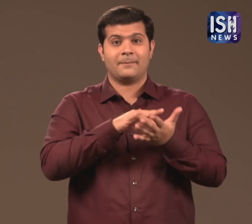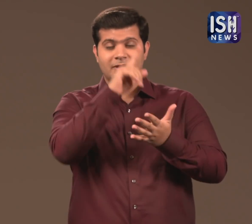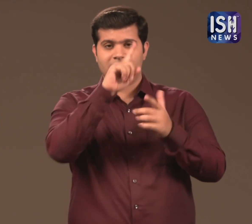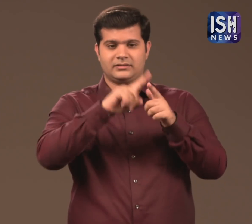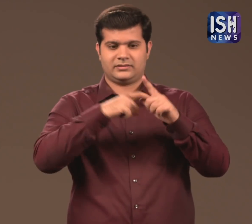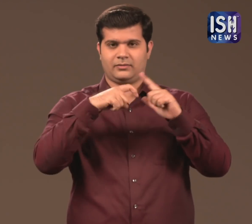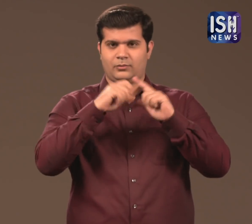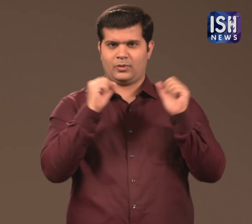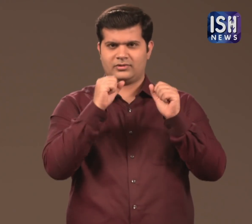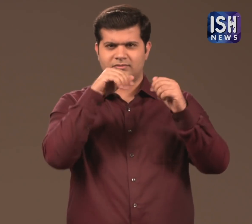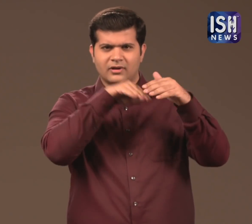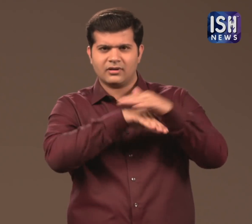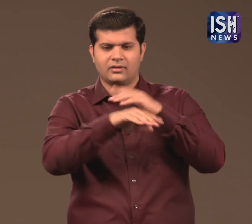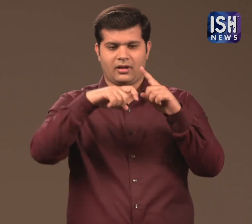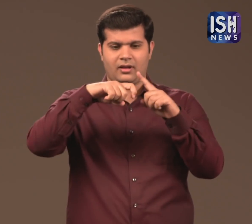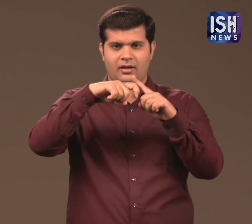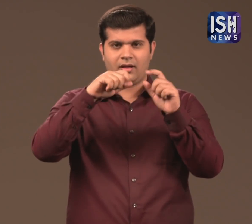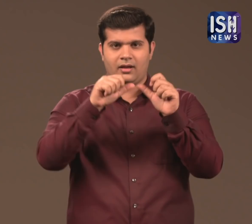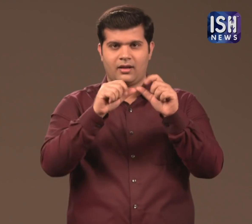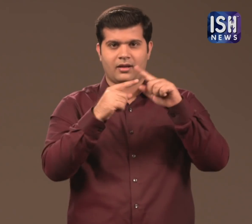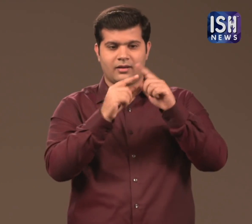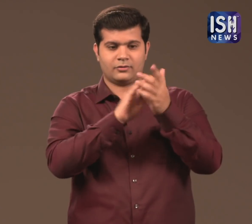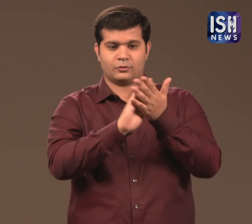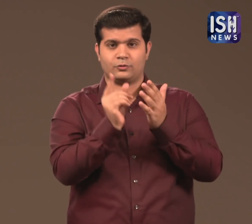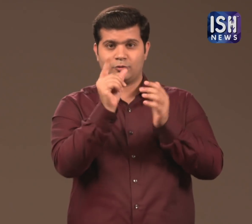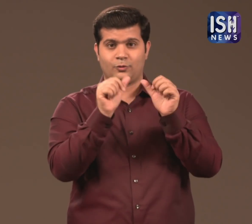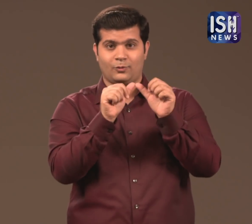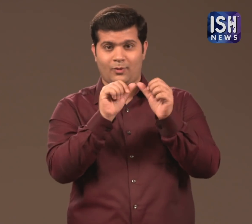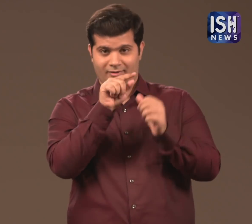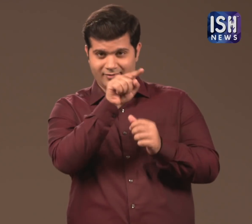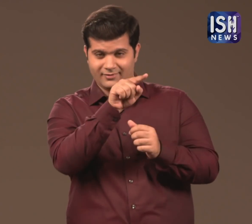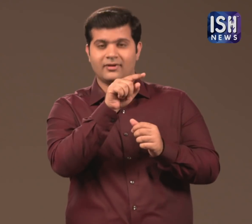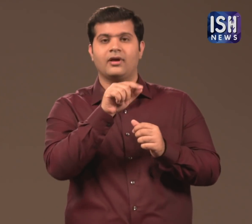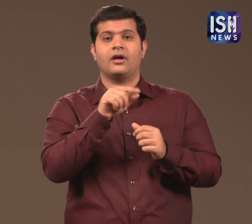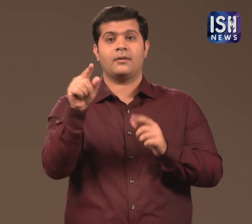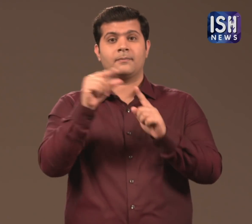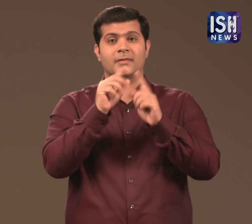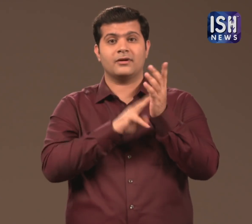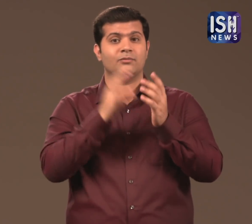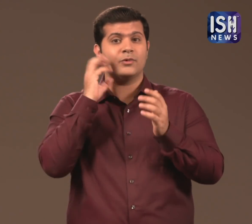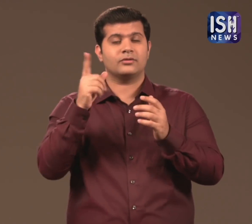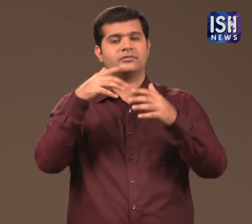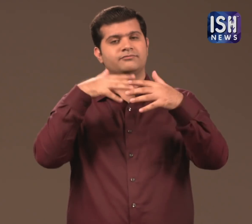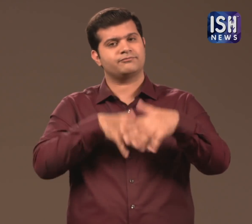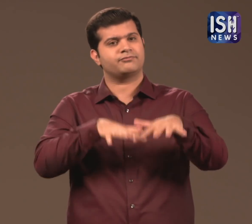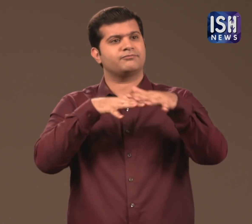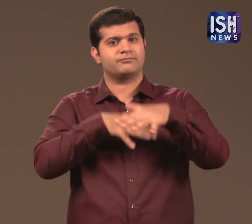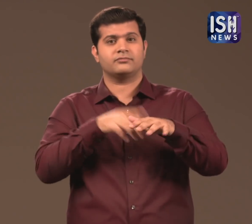PM Modi at a rally in Kathua, Jammu and Kashmir,